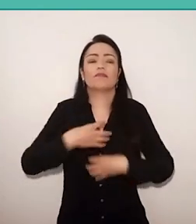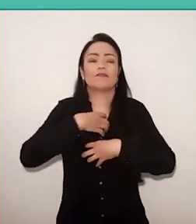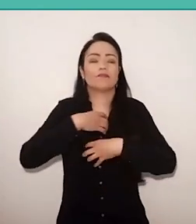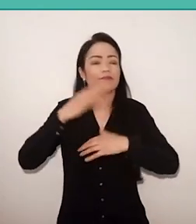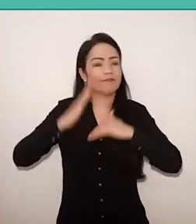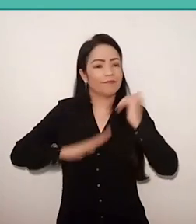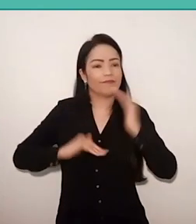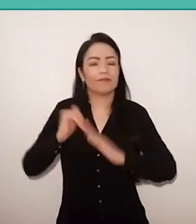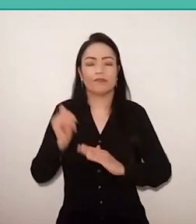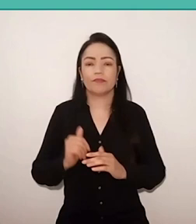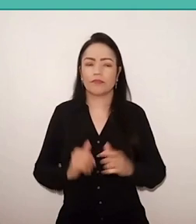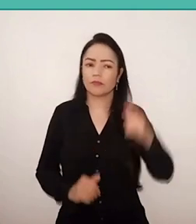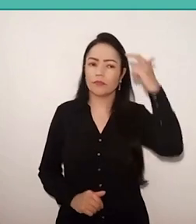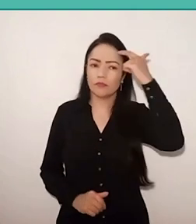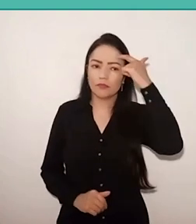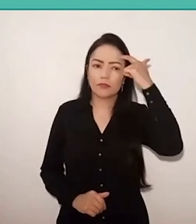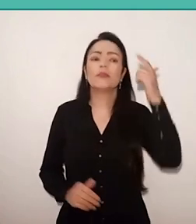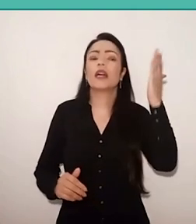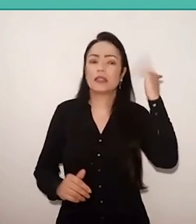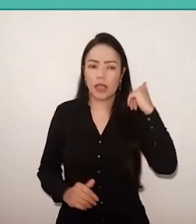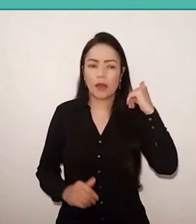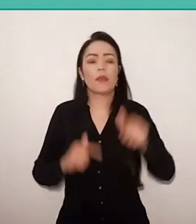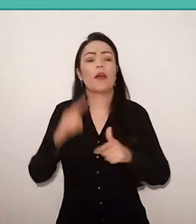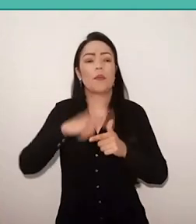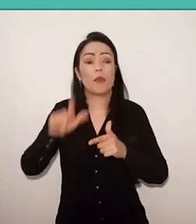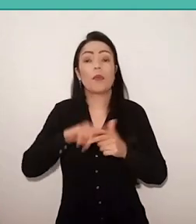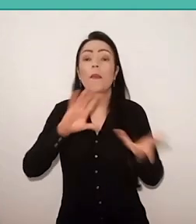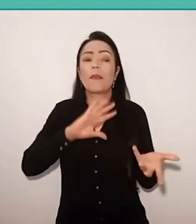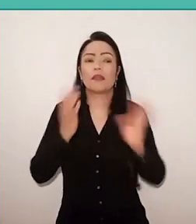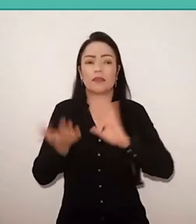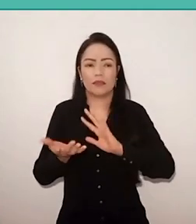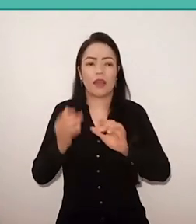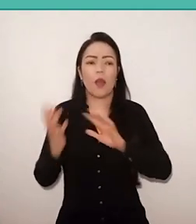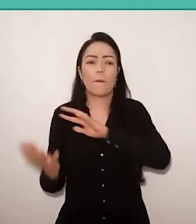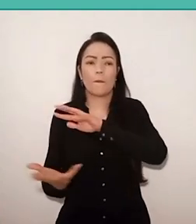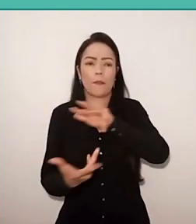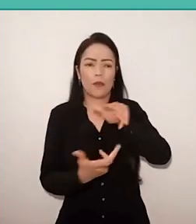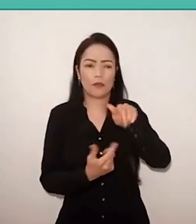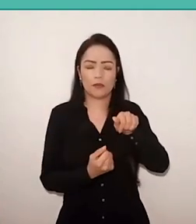aware of its problems to transform the world. This will happen here in Brazil,